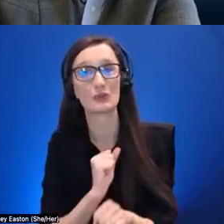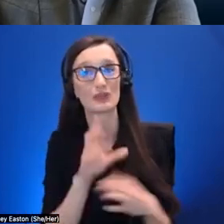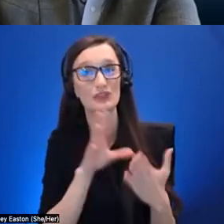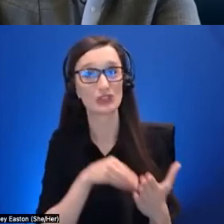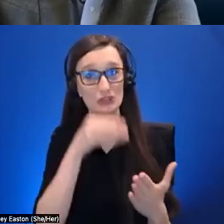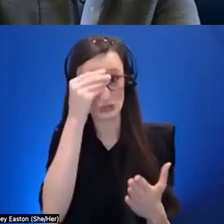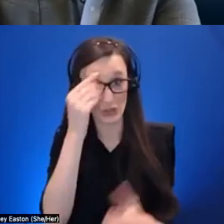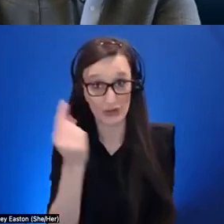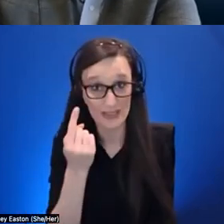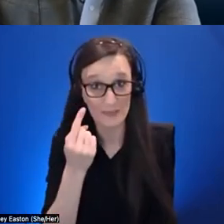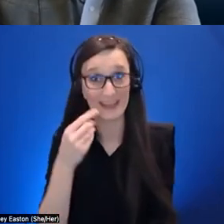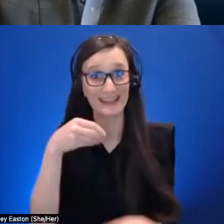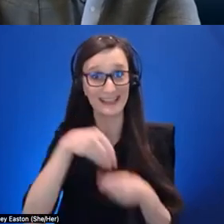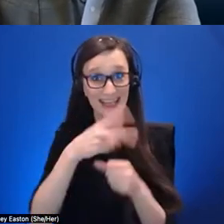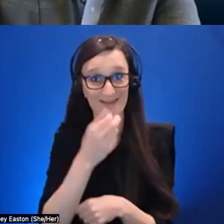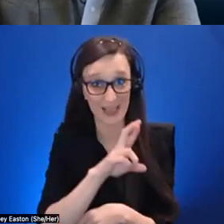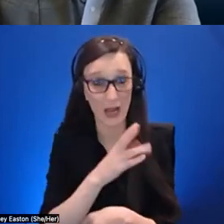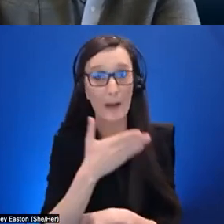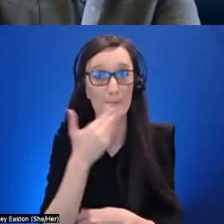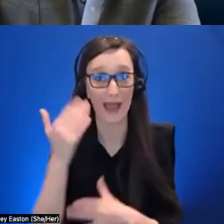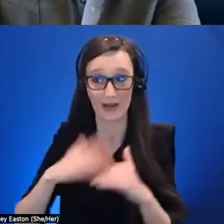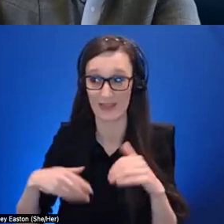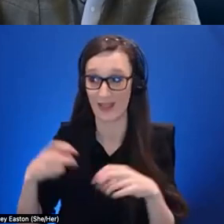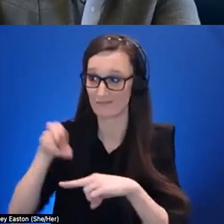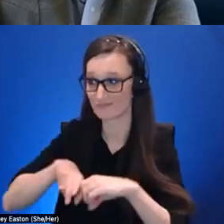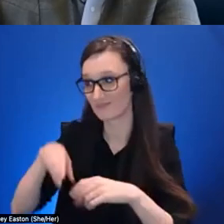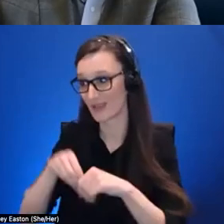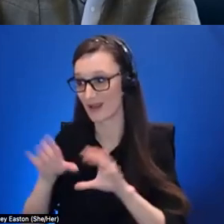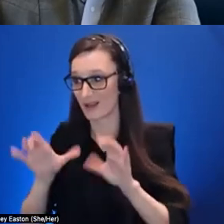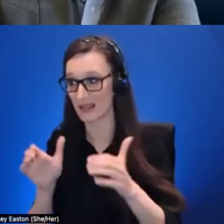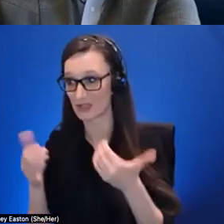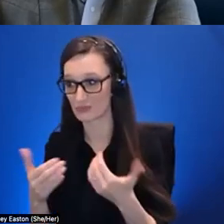that comes close to a classroom um learning style i haven't seen that yet